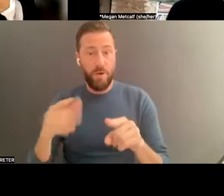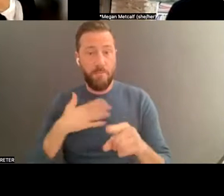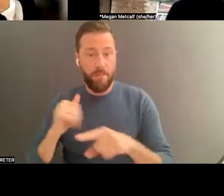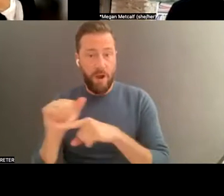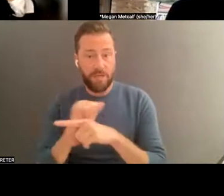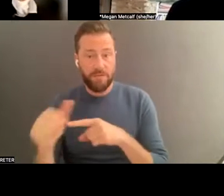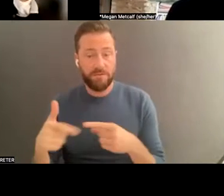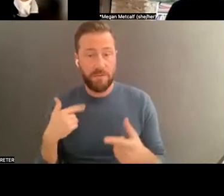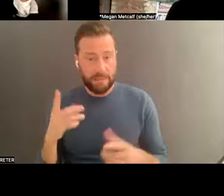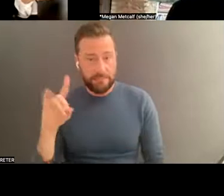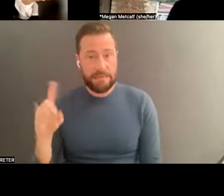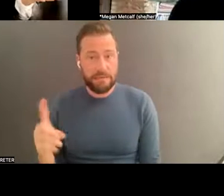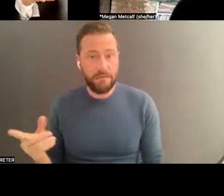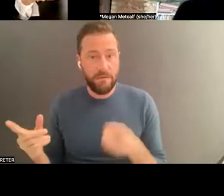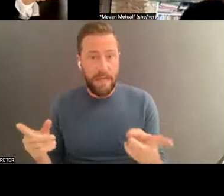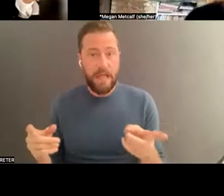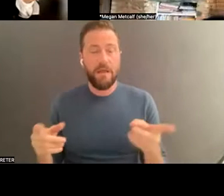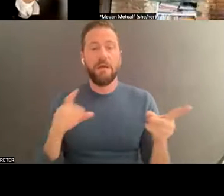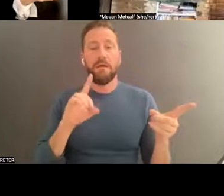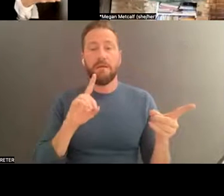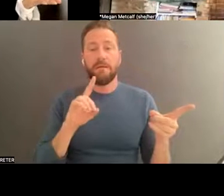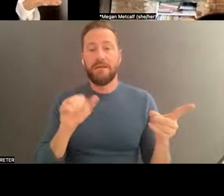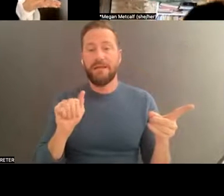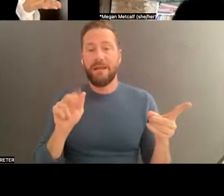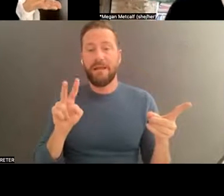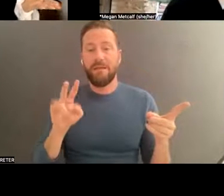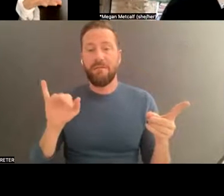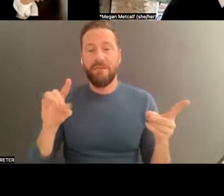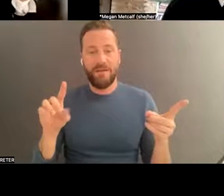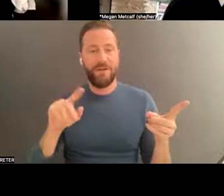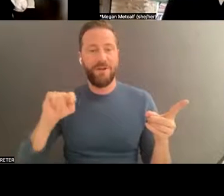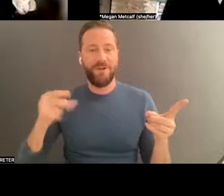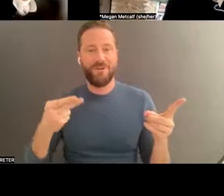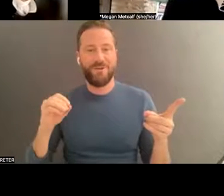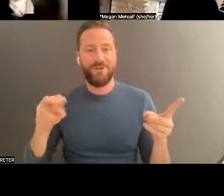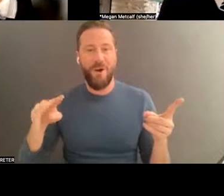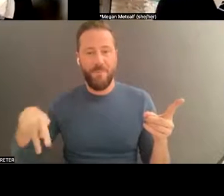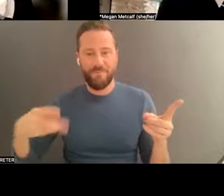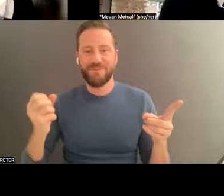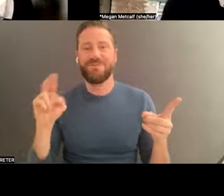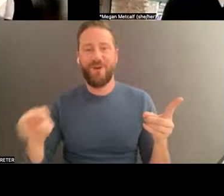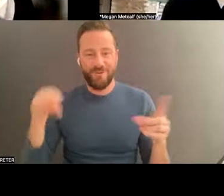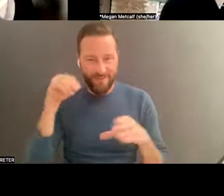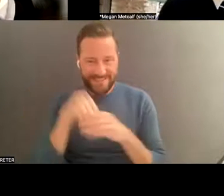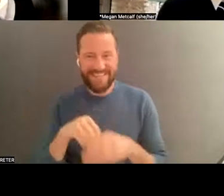And David Thomson was actually in Stella, which was the piece I made